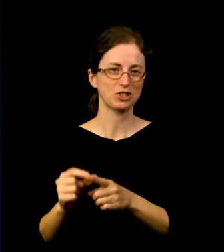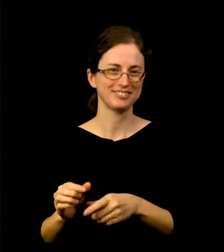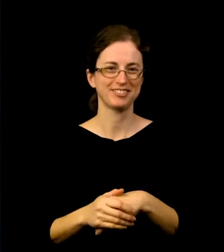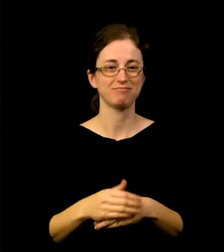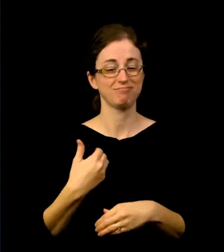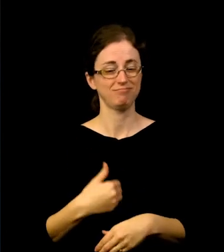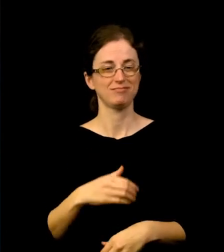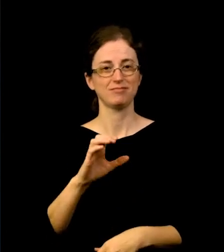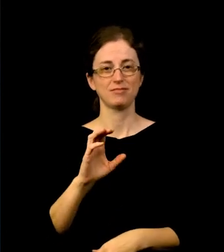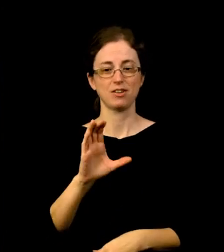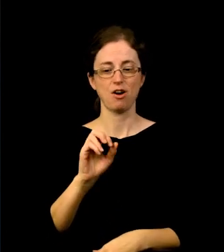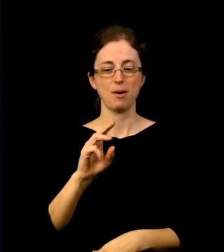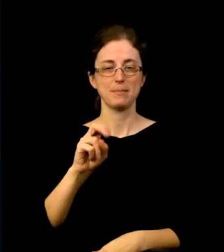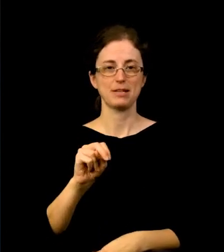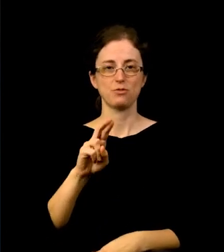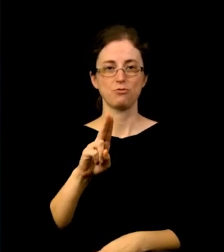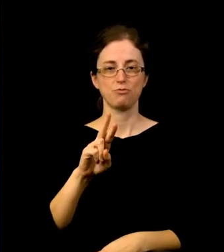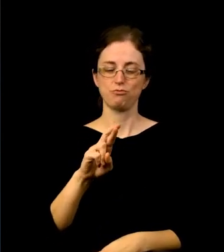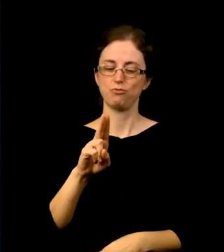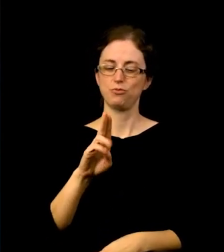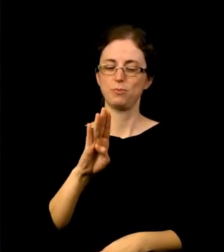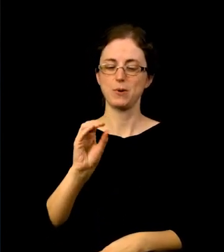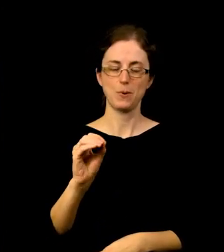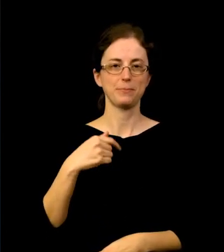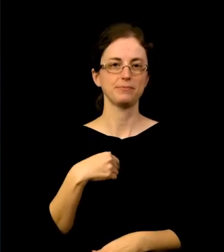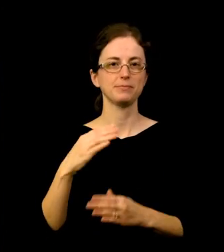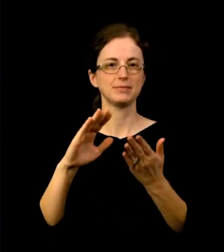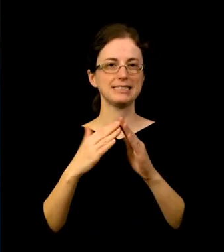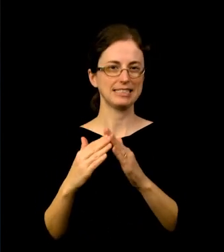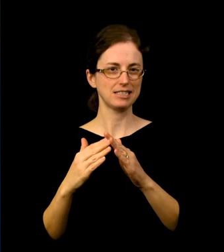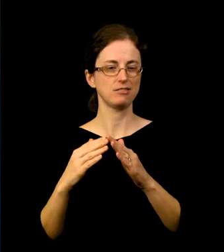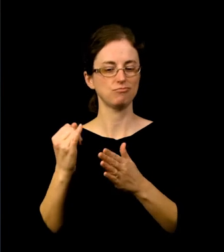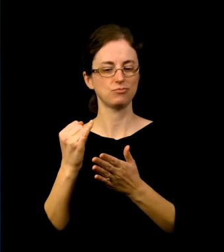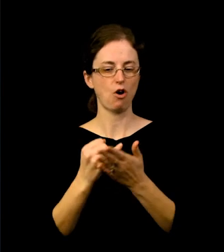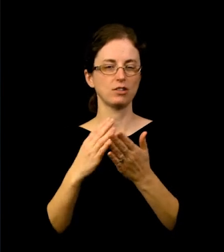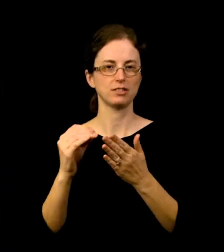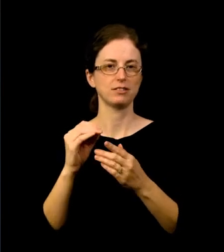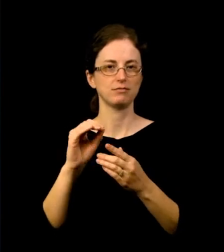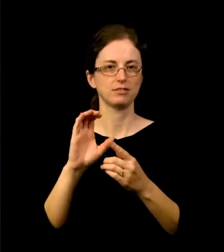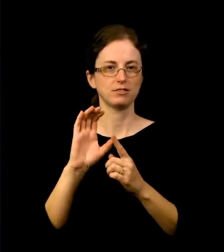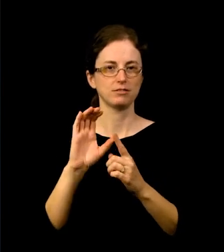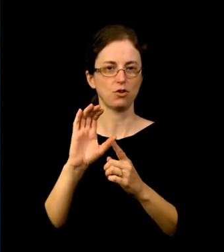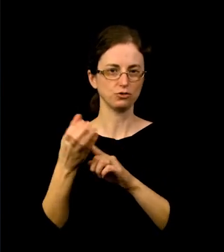When I assumed this role in January, it quickly became apparent how COVID was changing how Portlanders experience arts and culture.